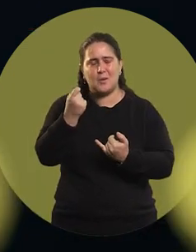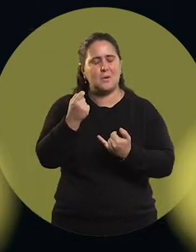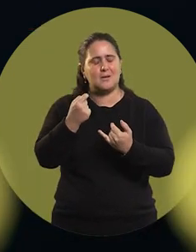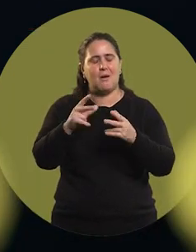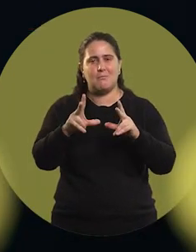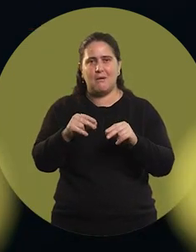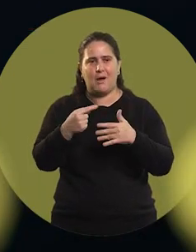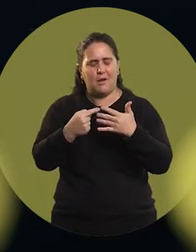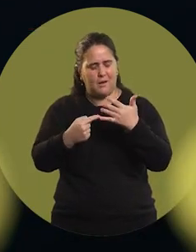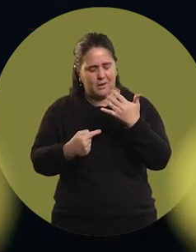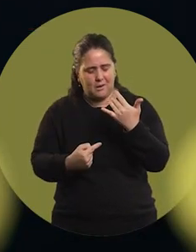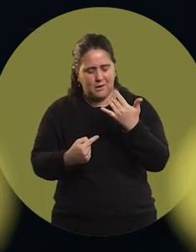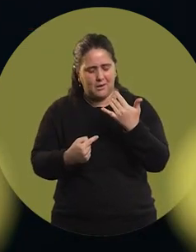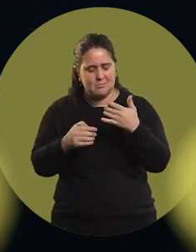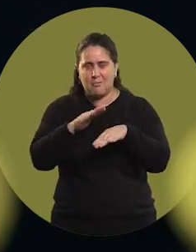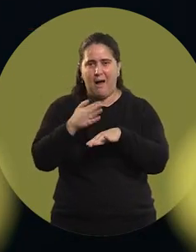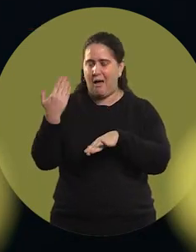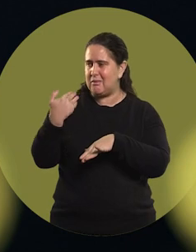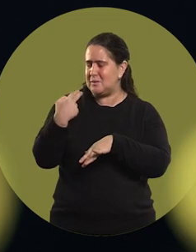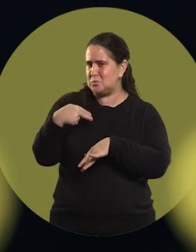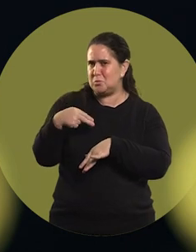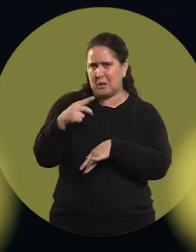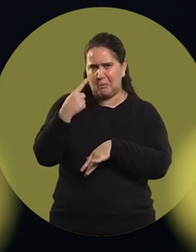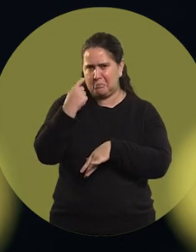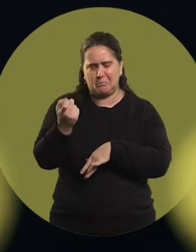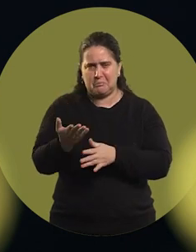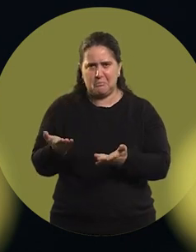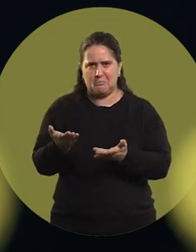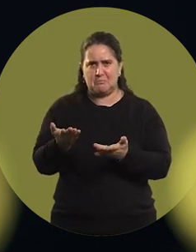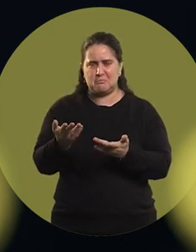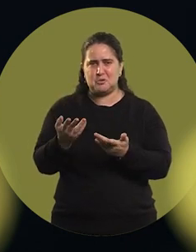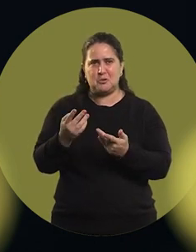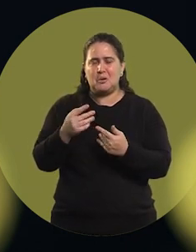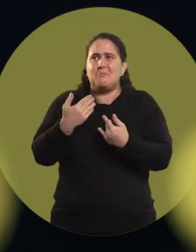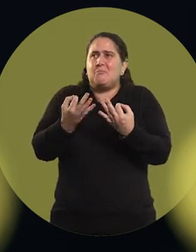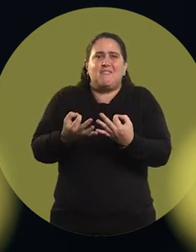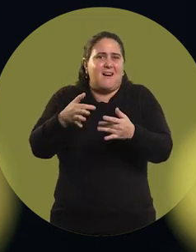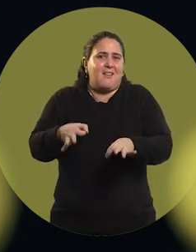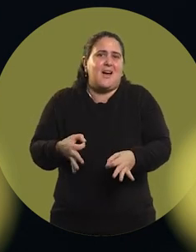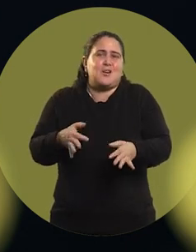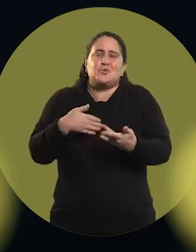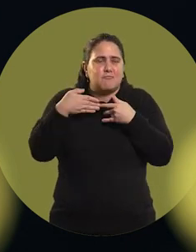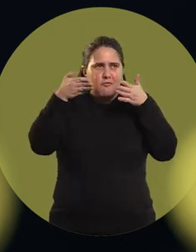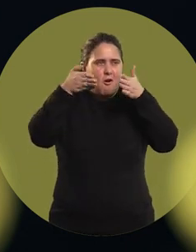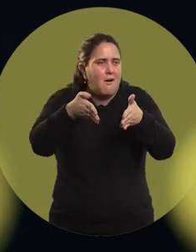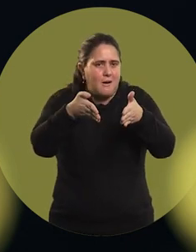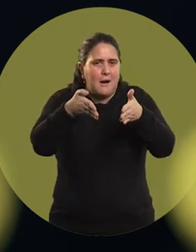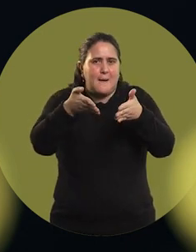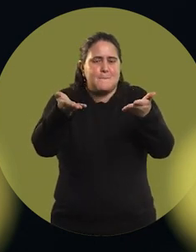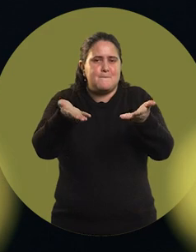many things that until then I had not been able to see because I was so focused